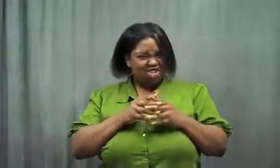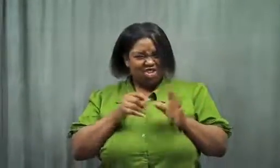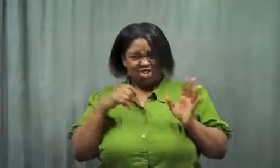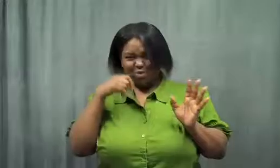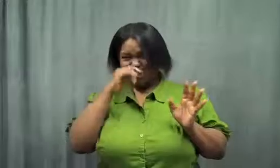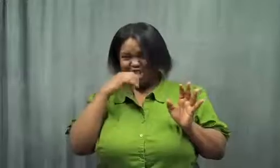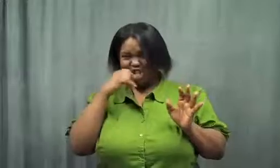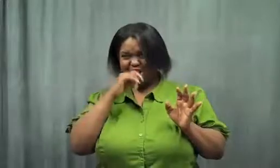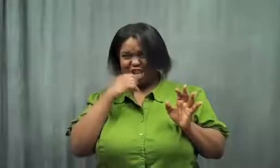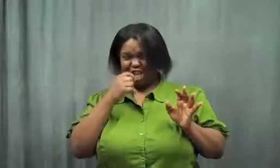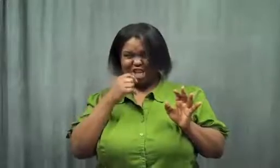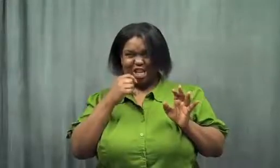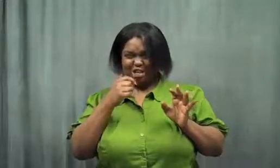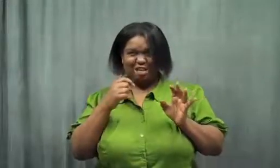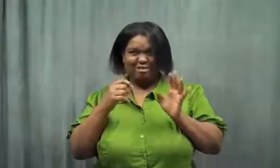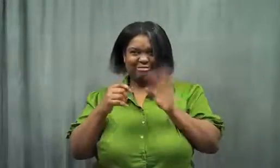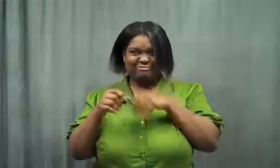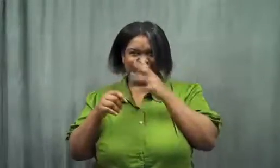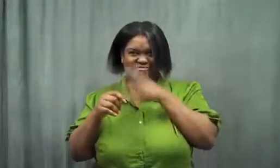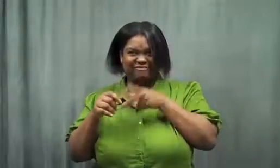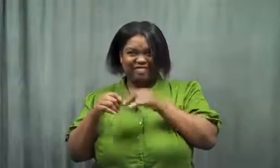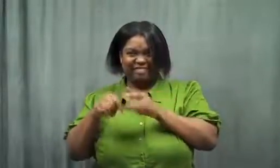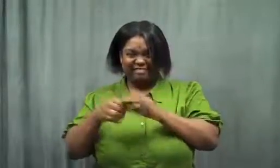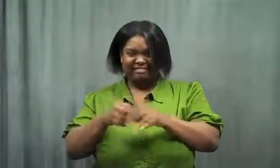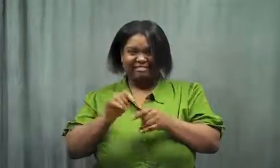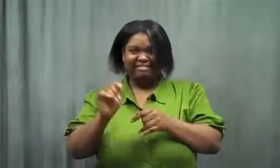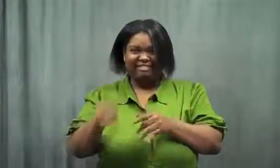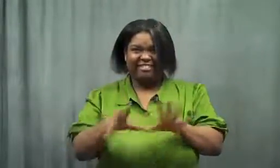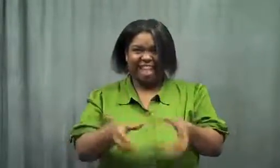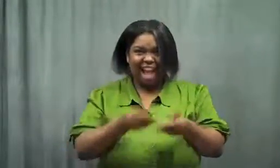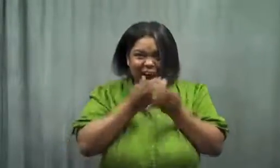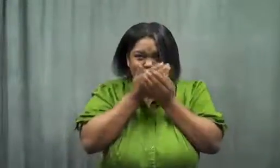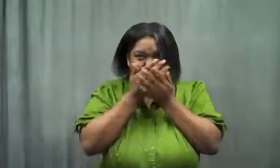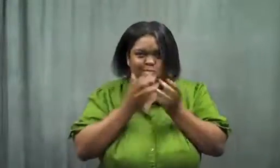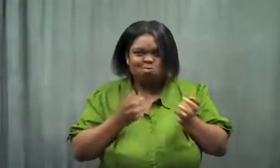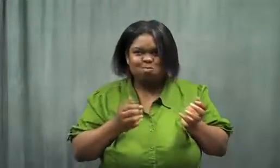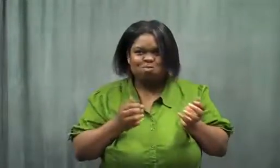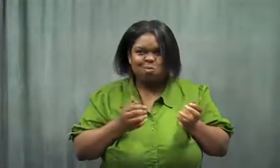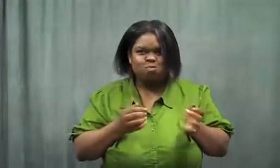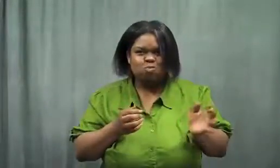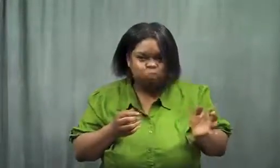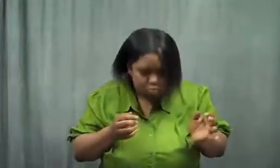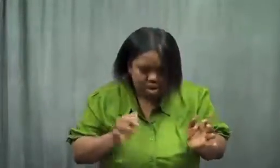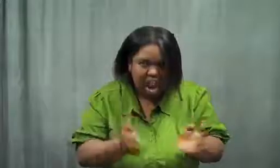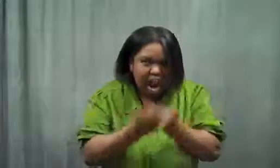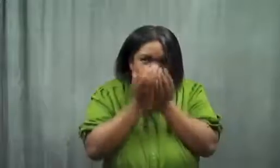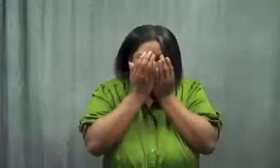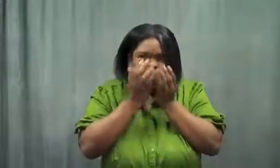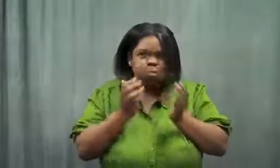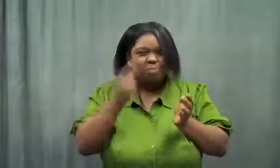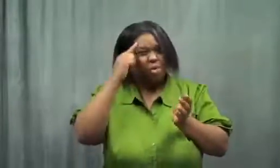I stopped brushing, and rinsed my mouth good.